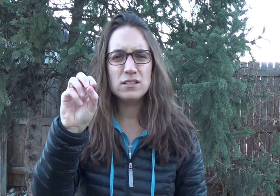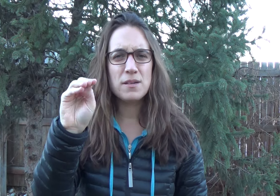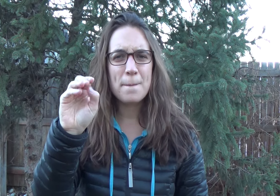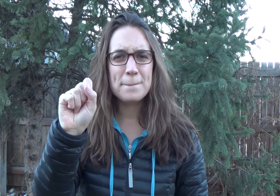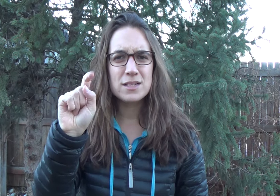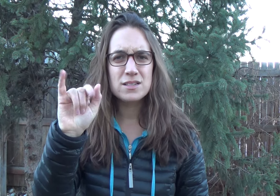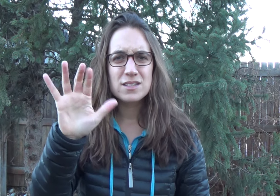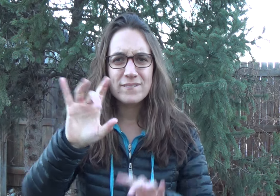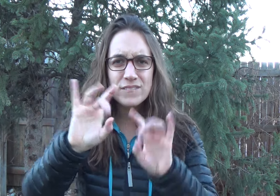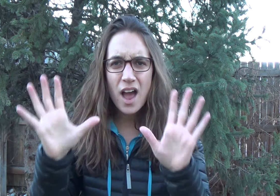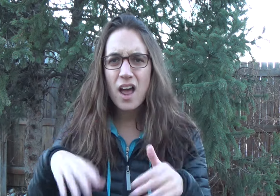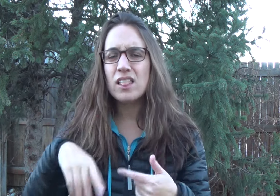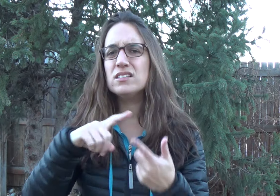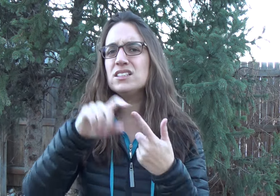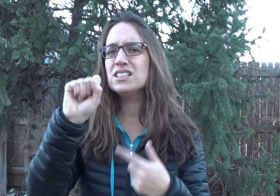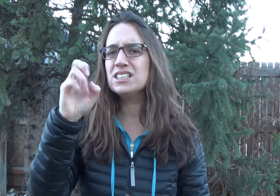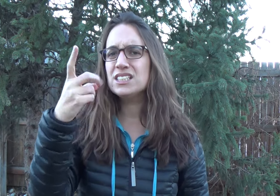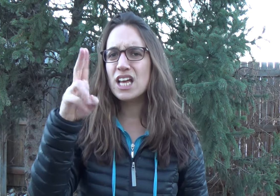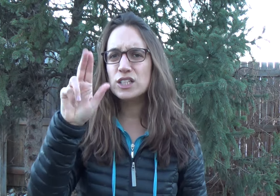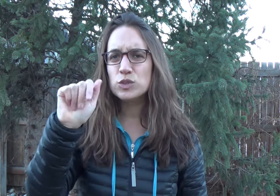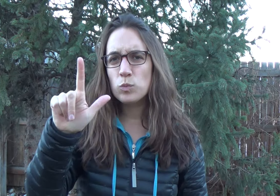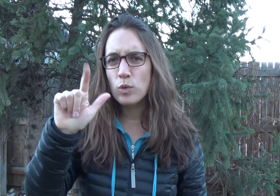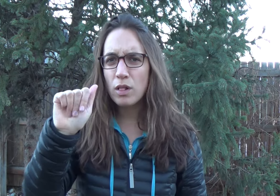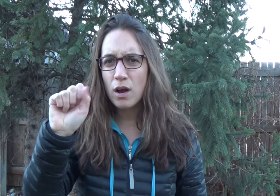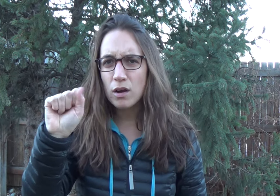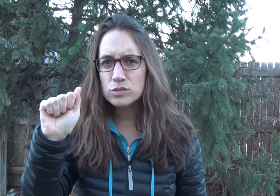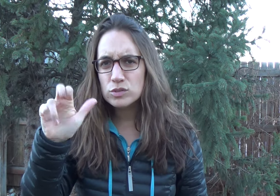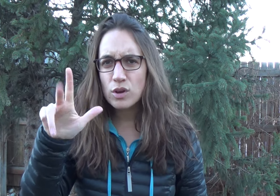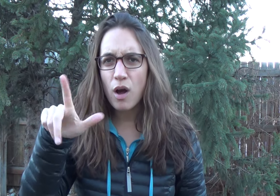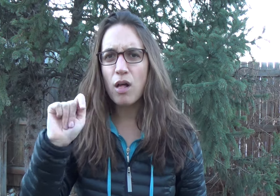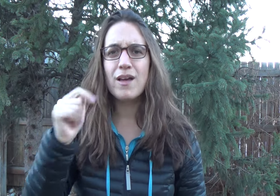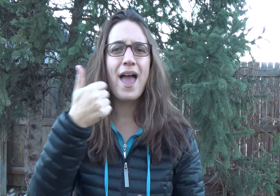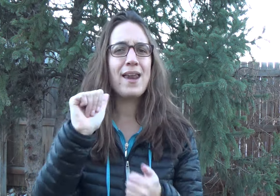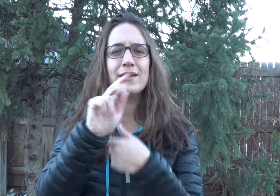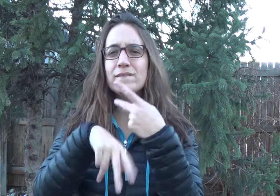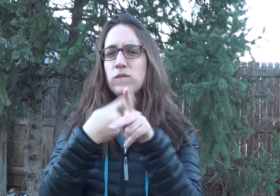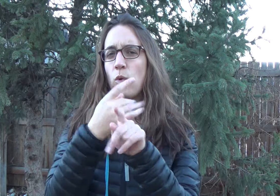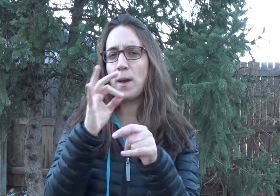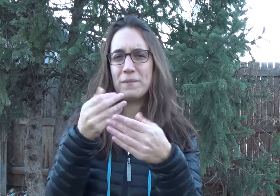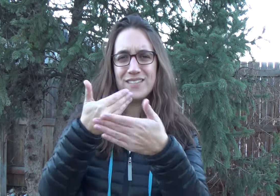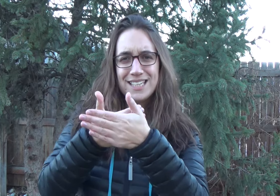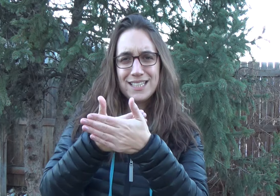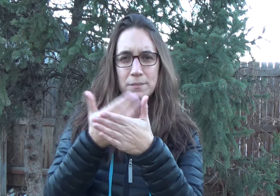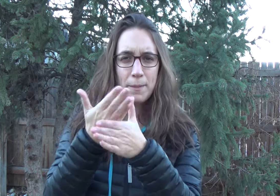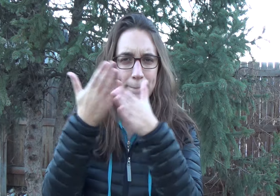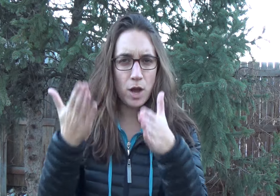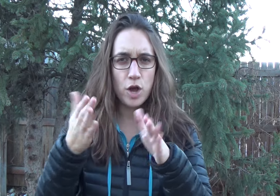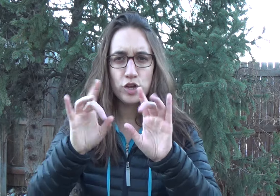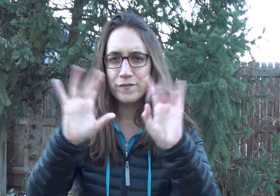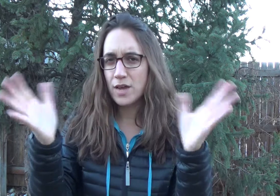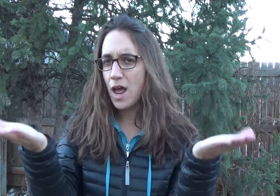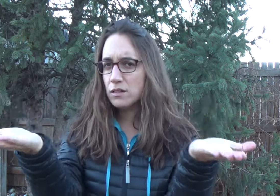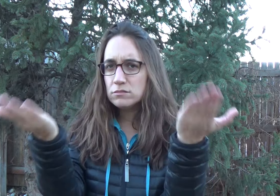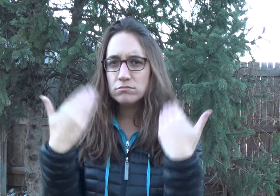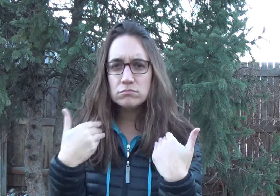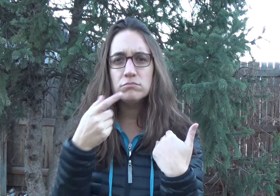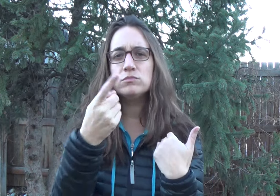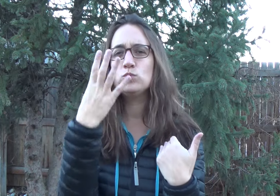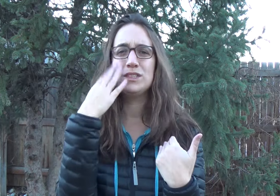that can mean DV (domestic violence), sexual assault, or any form of intimate partner violence.